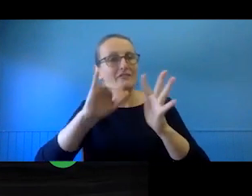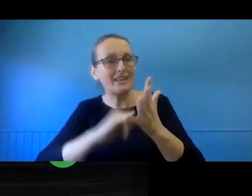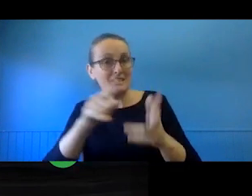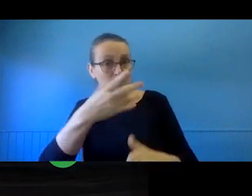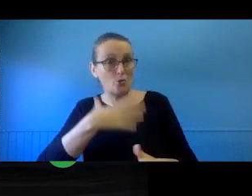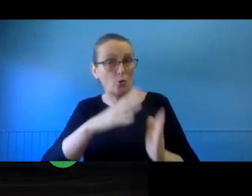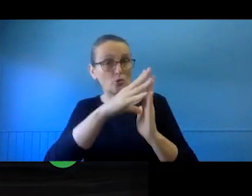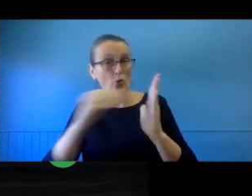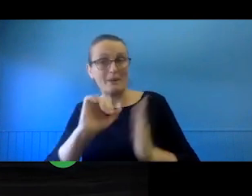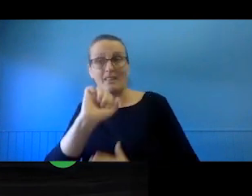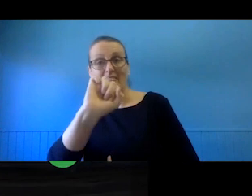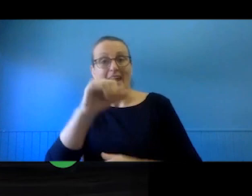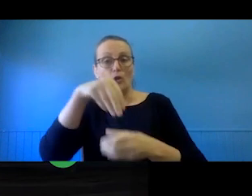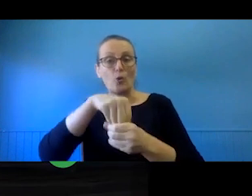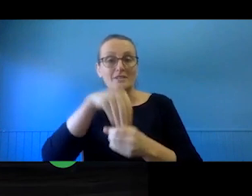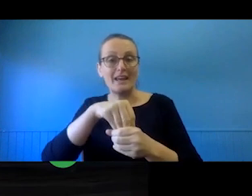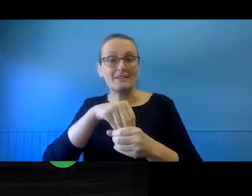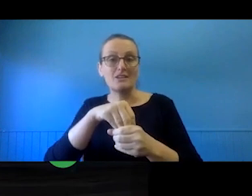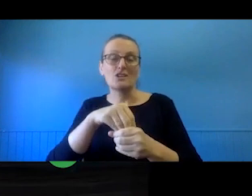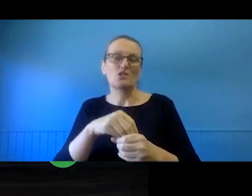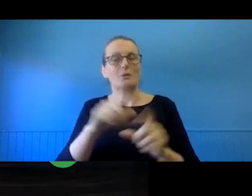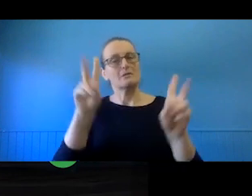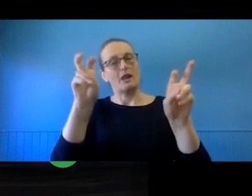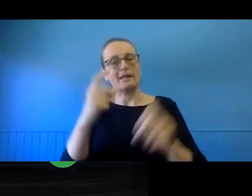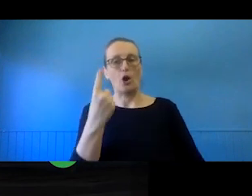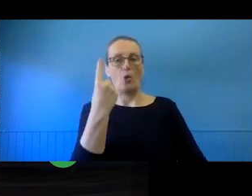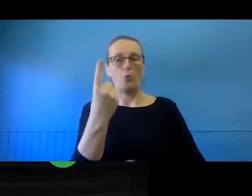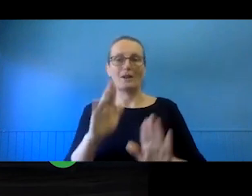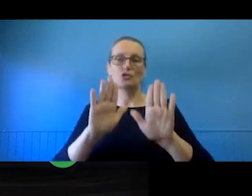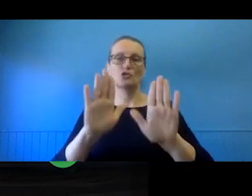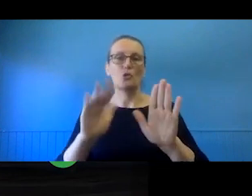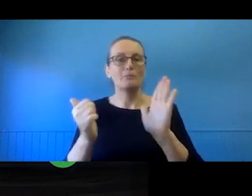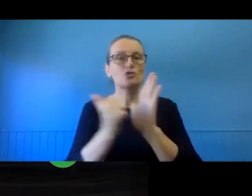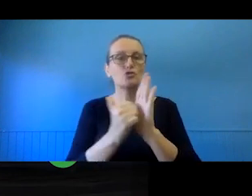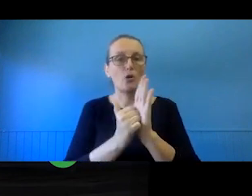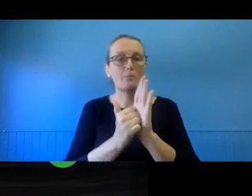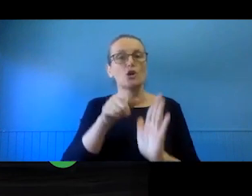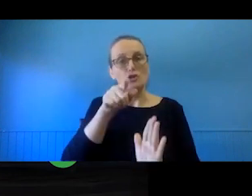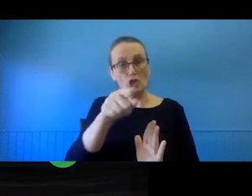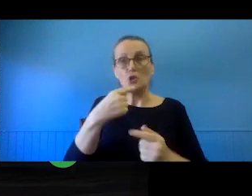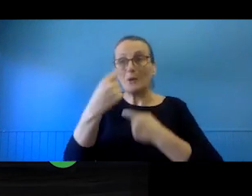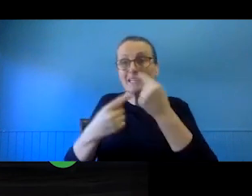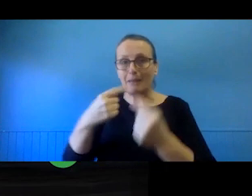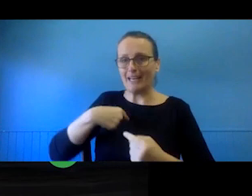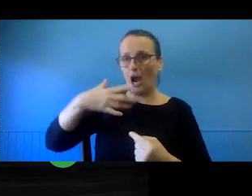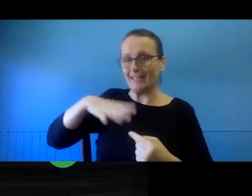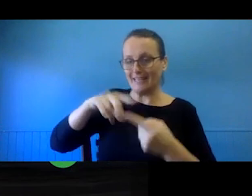These systems basically are a kind of one-stop-shop where you specify what you are wanting to use, the types of uses you want to make